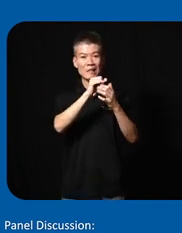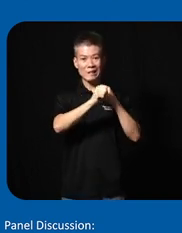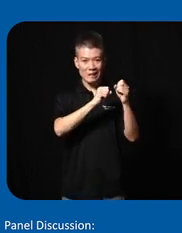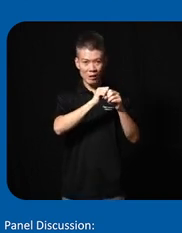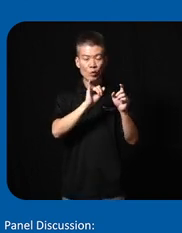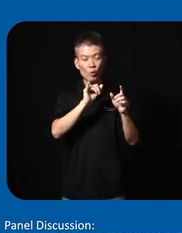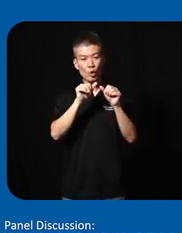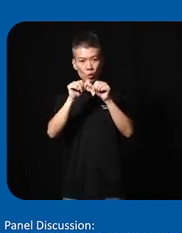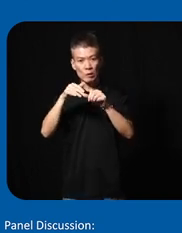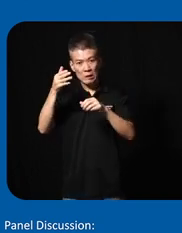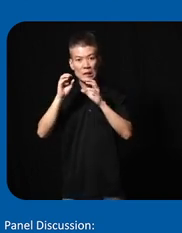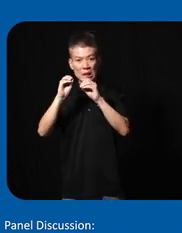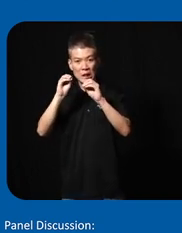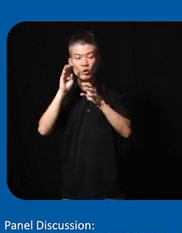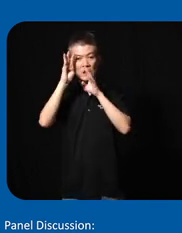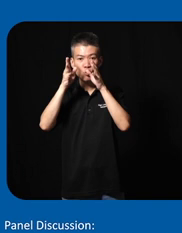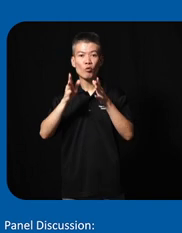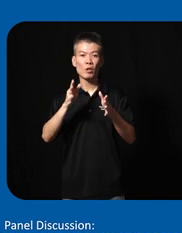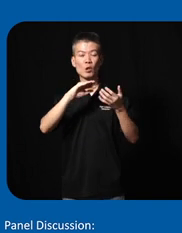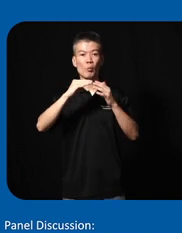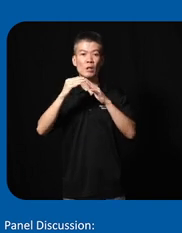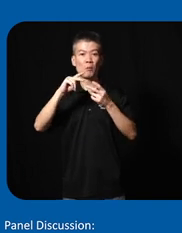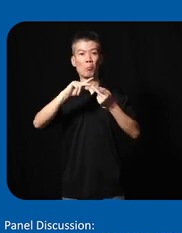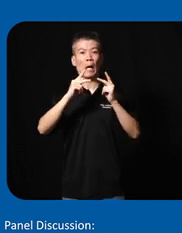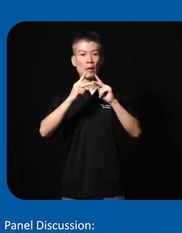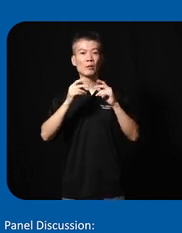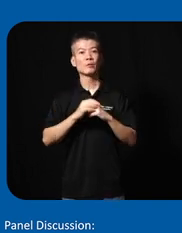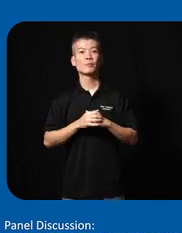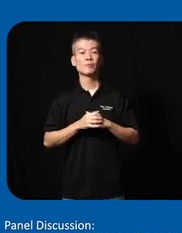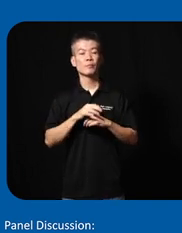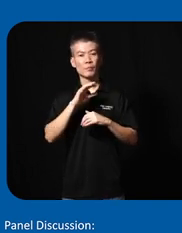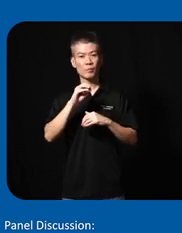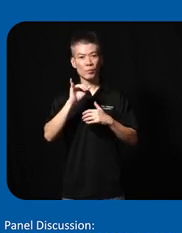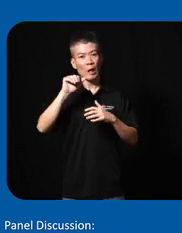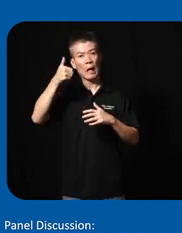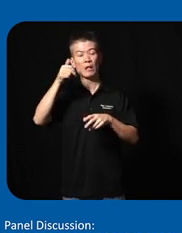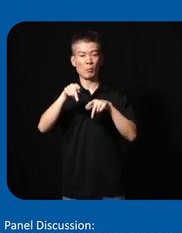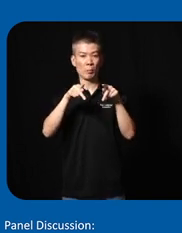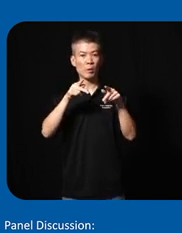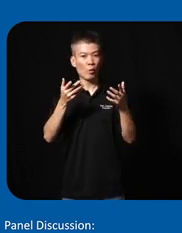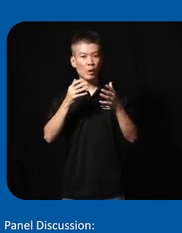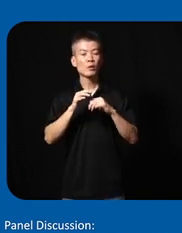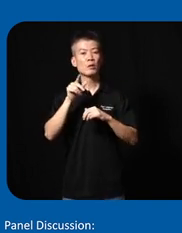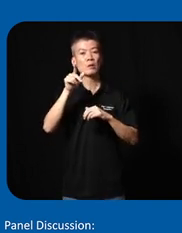want to continue to teach innovators Community Partners and even other people what the design and